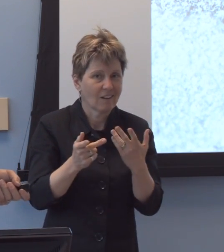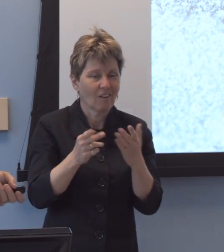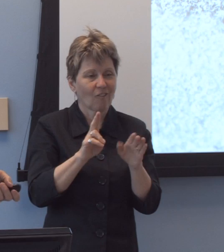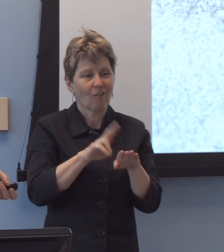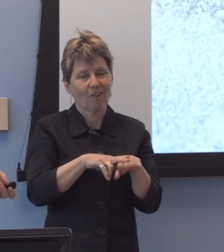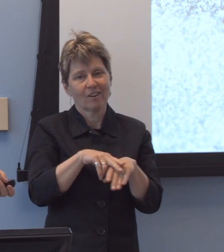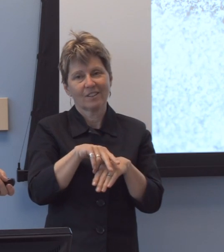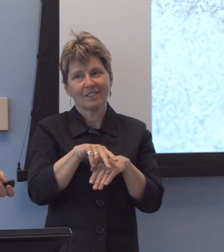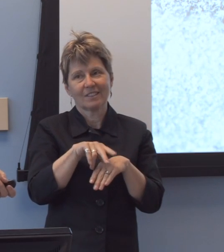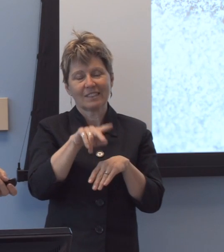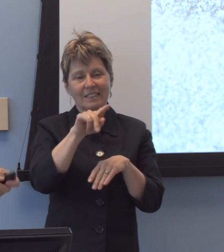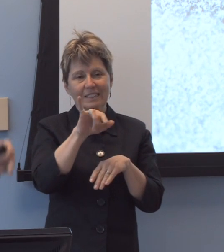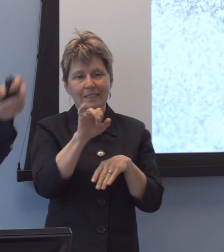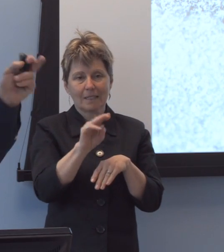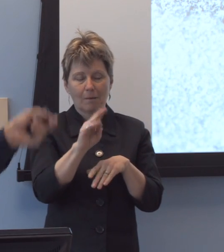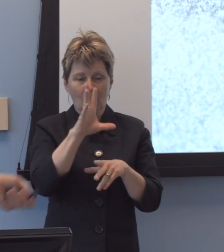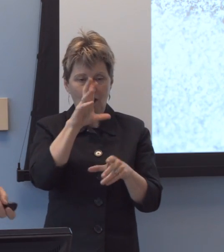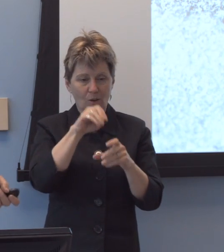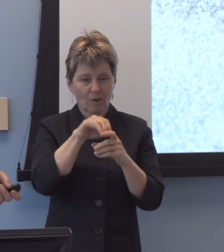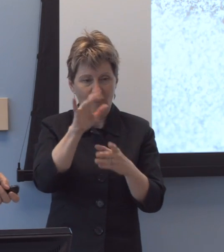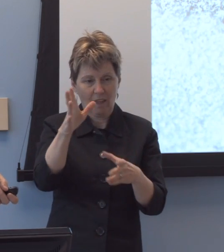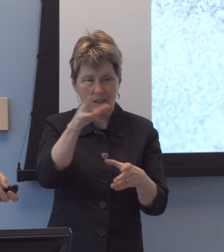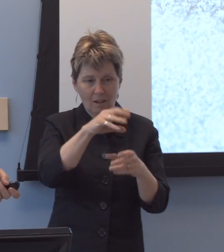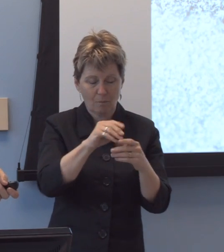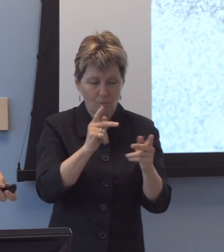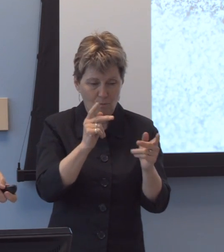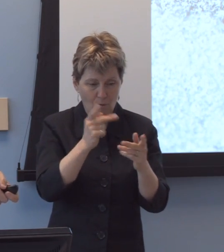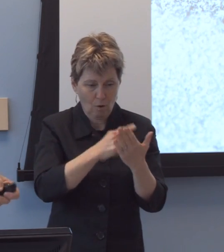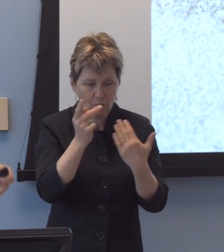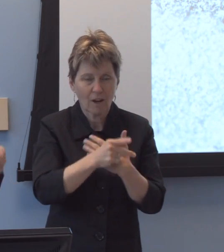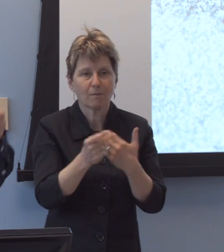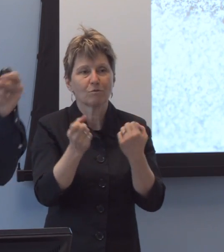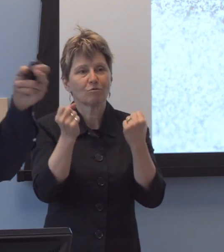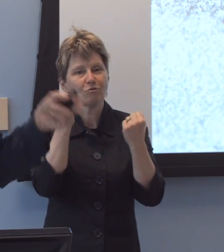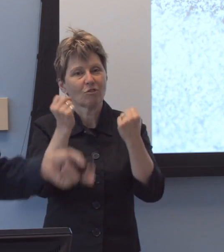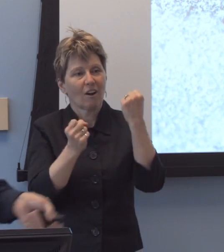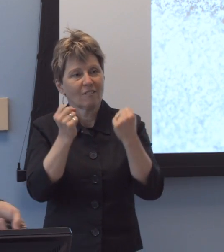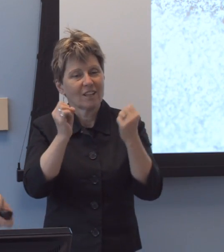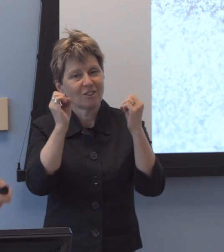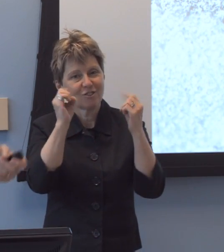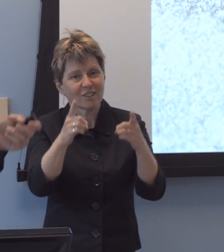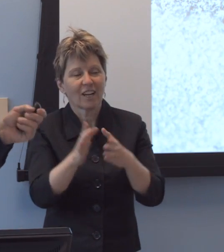uh, i-included in the comprehensive program, driver's education and worked to modify the technologies